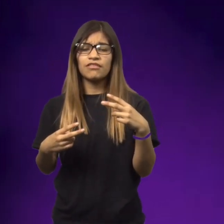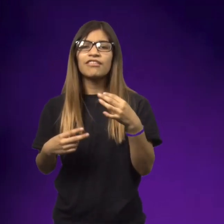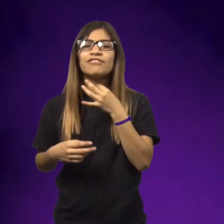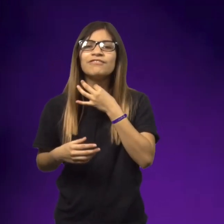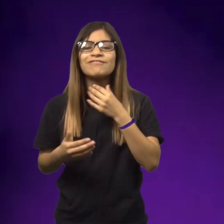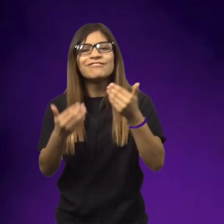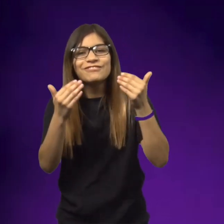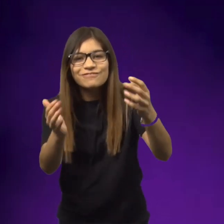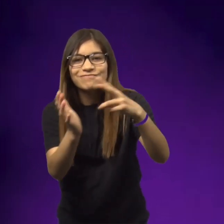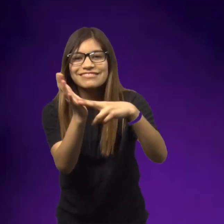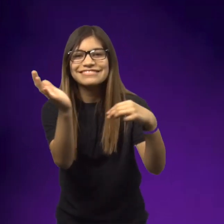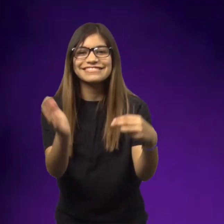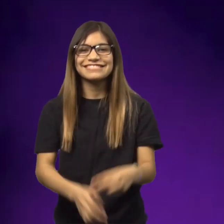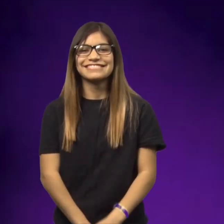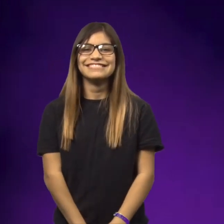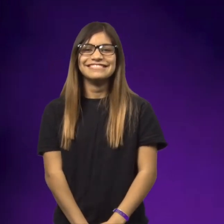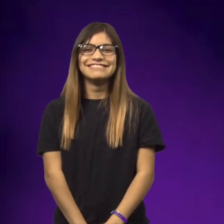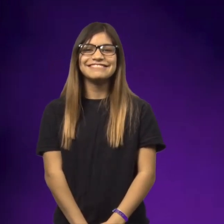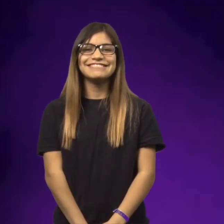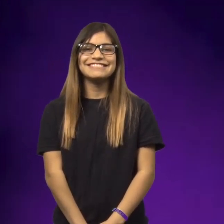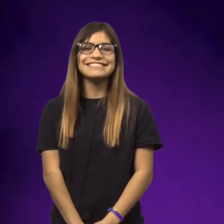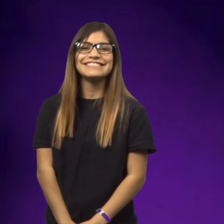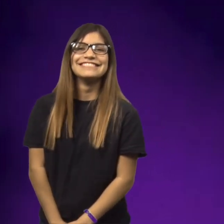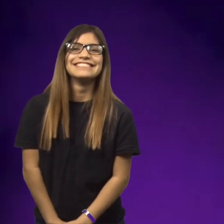The girls were puzzled. If you're curious to know what happens, go ahead and read.